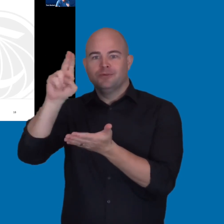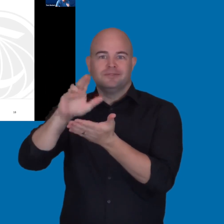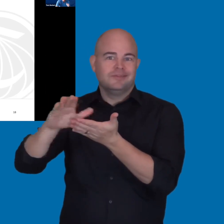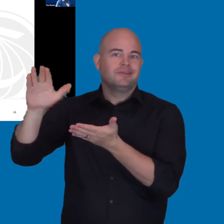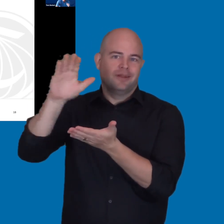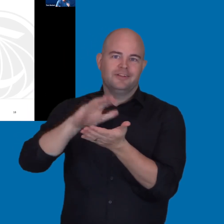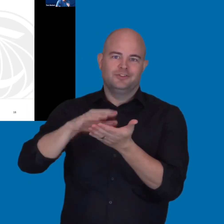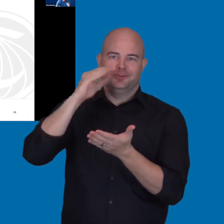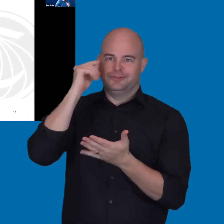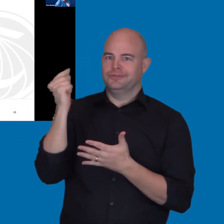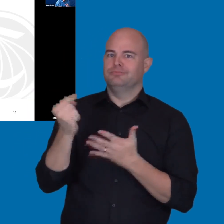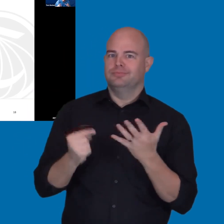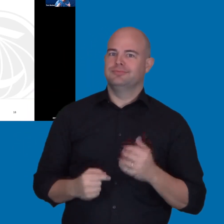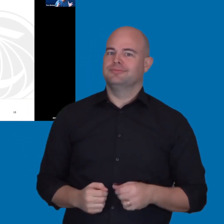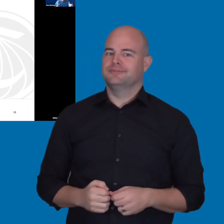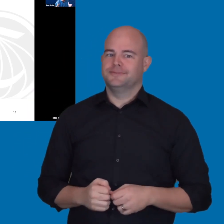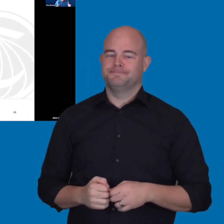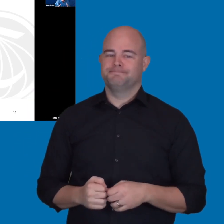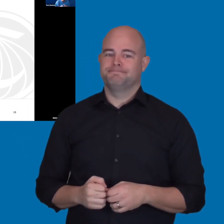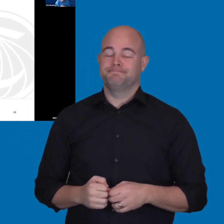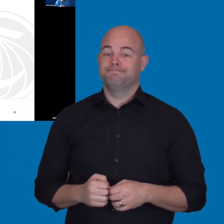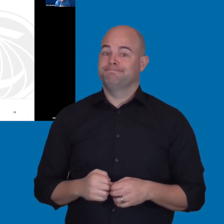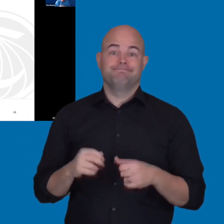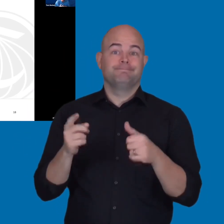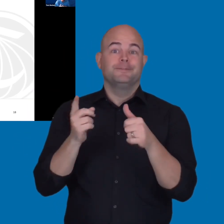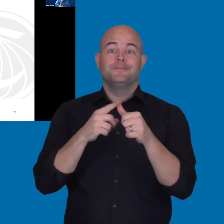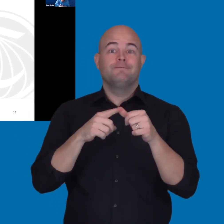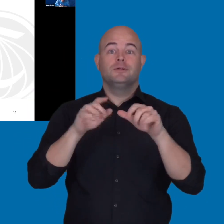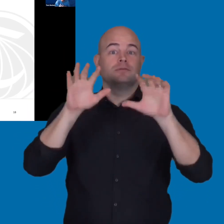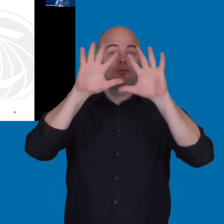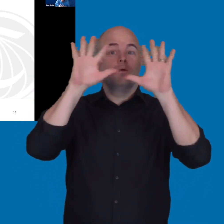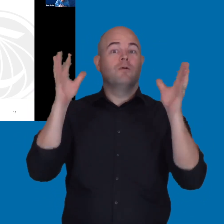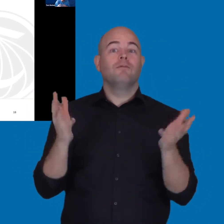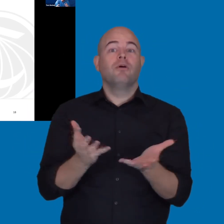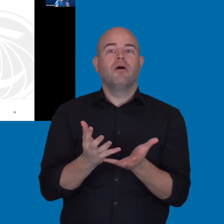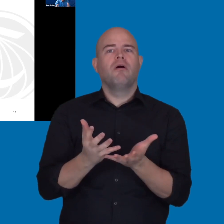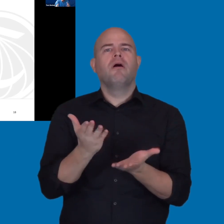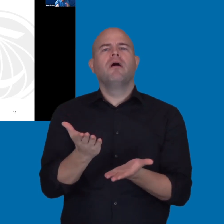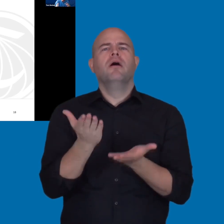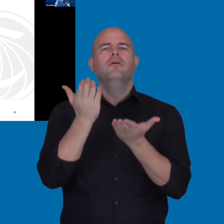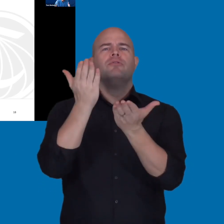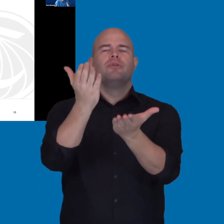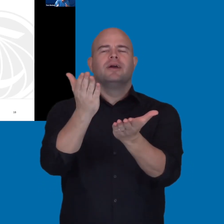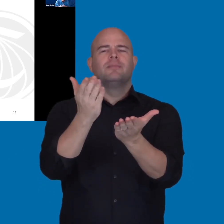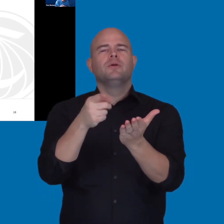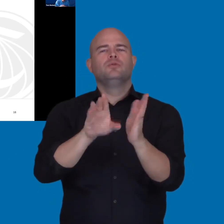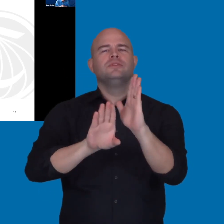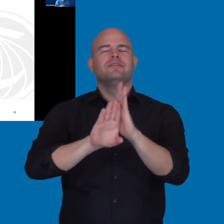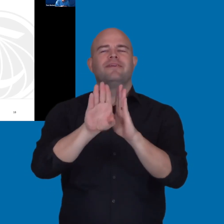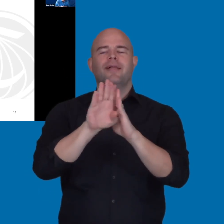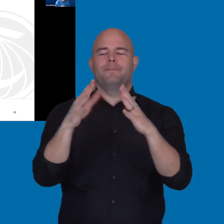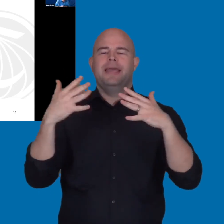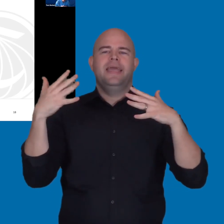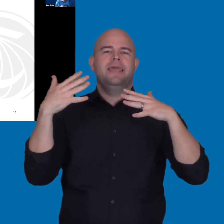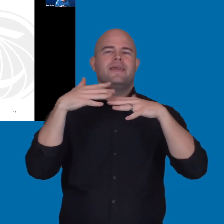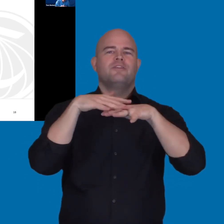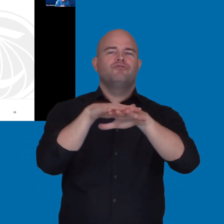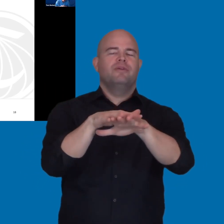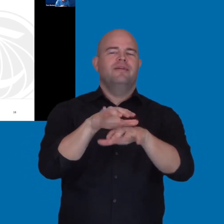And the first overall thing is that it's recommended that you develop an integrated IT review process.